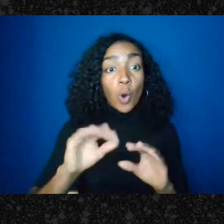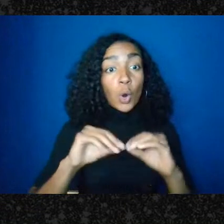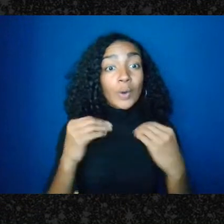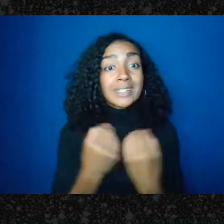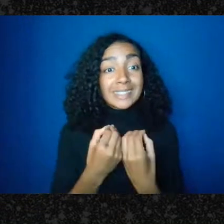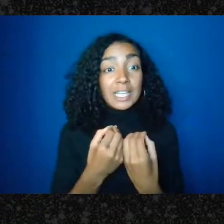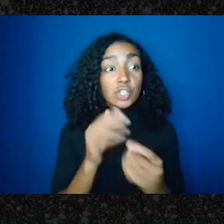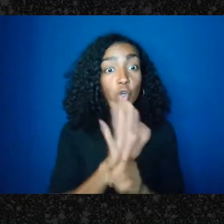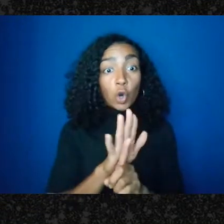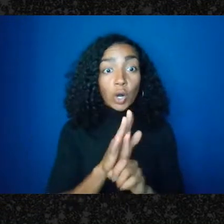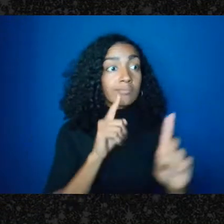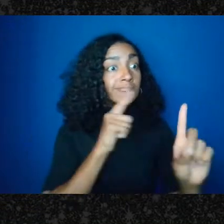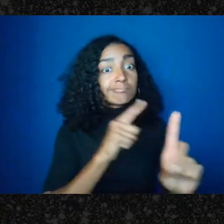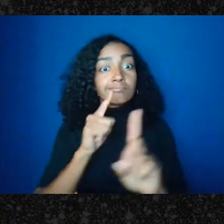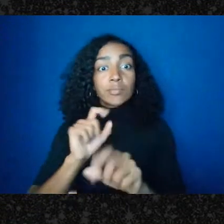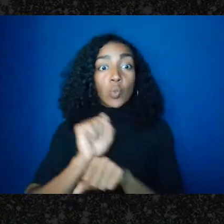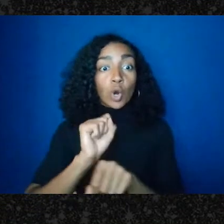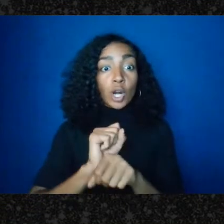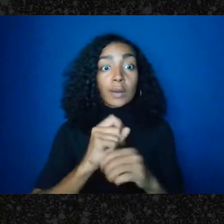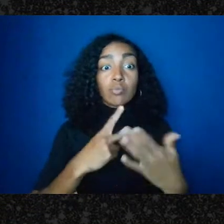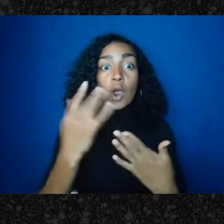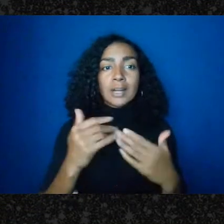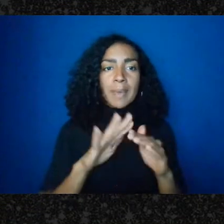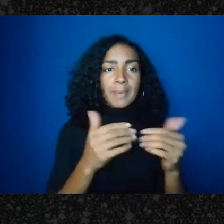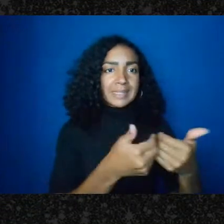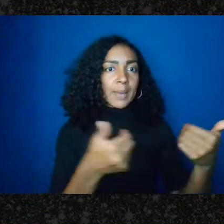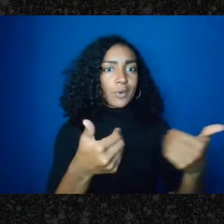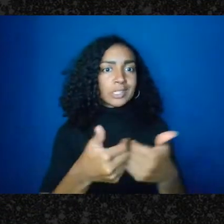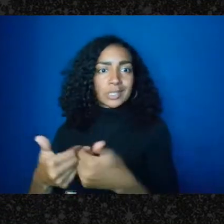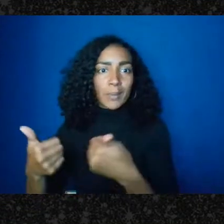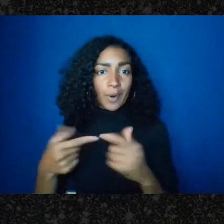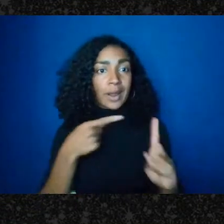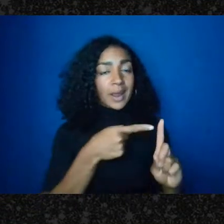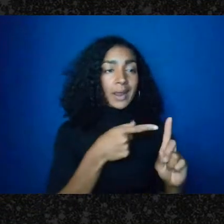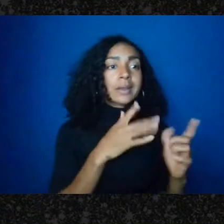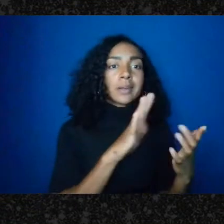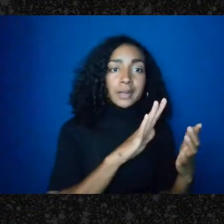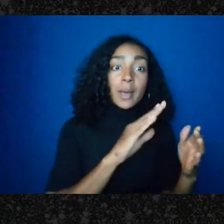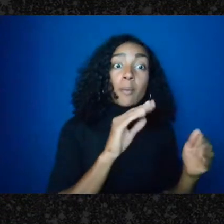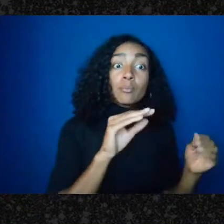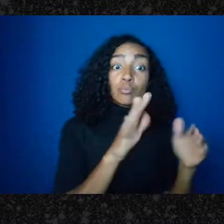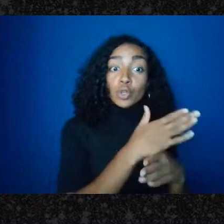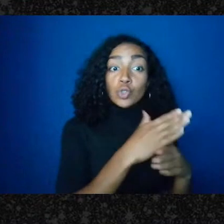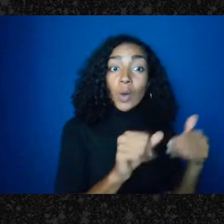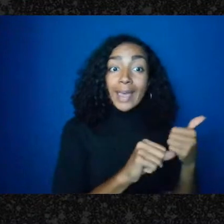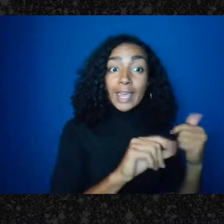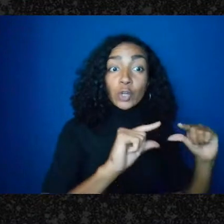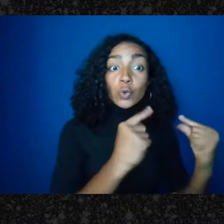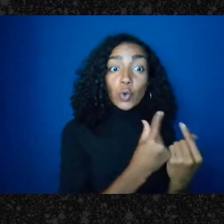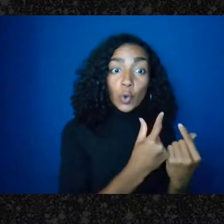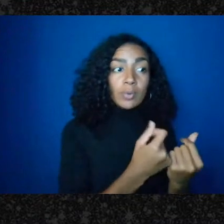and then you have a smaller piece of activity or at least as far as funded activity that is doing